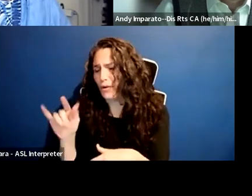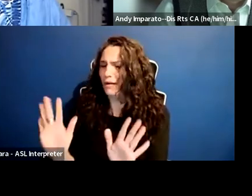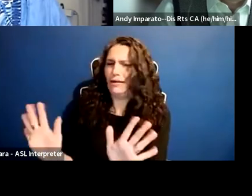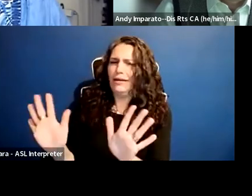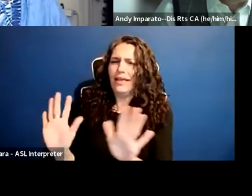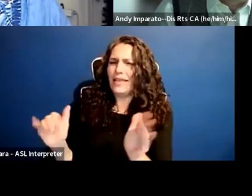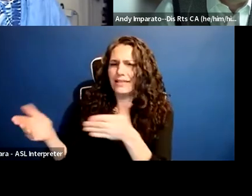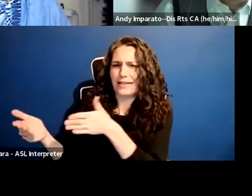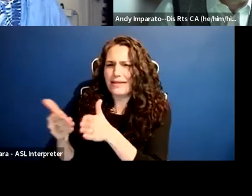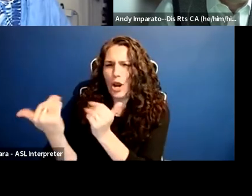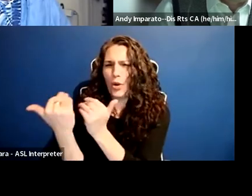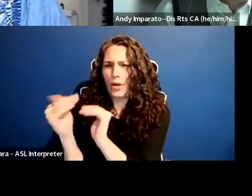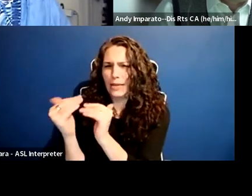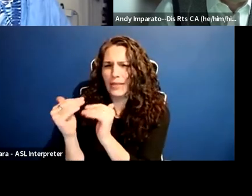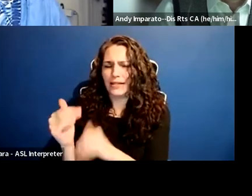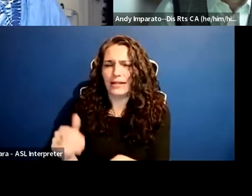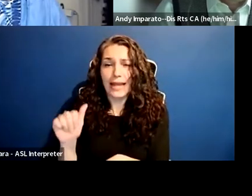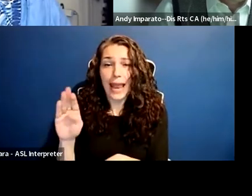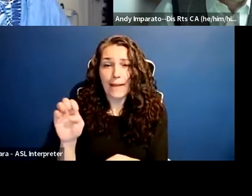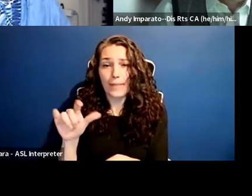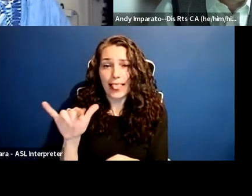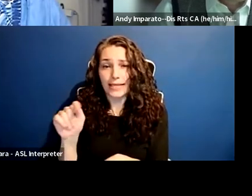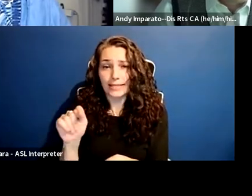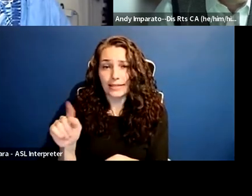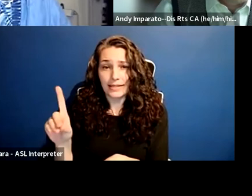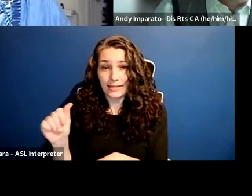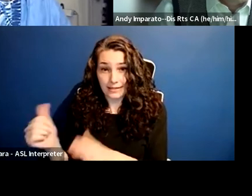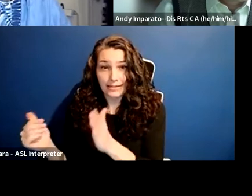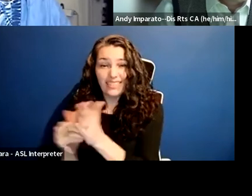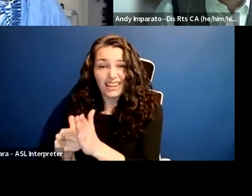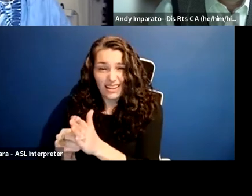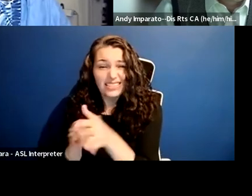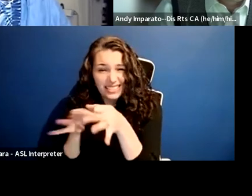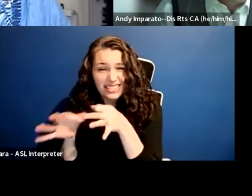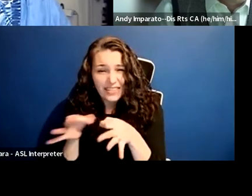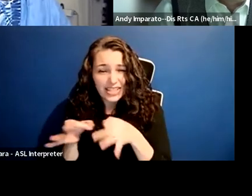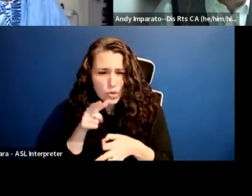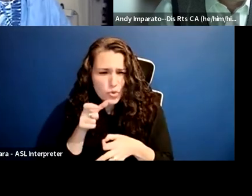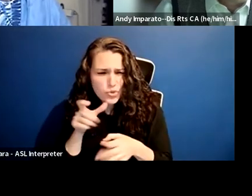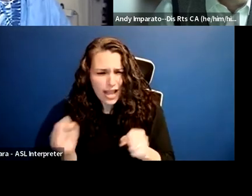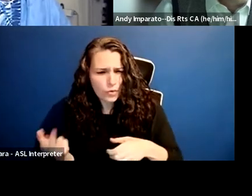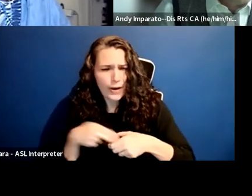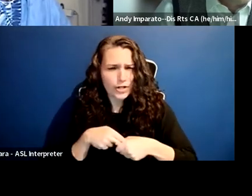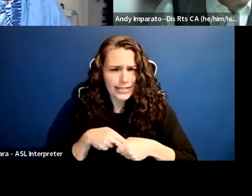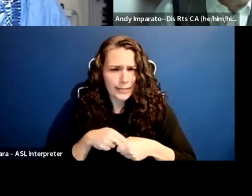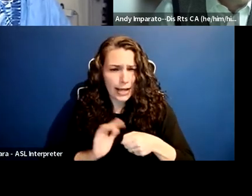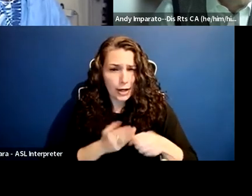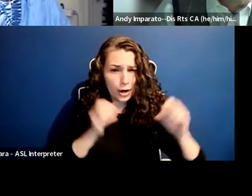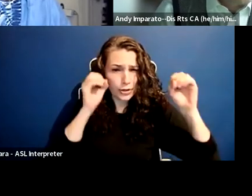and dangerous definition of who is worthy to participate in higher education. So I think this movement of opening up a college